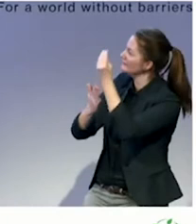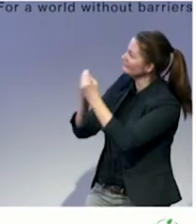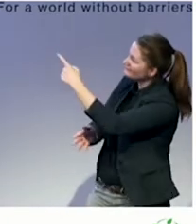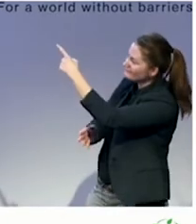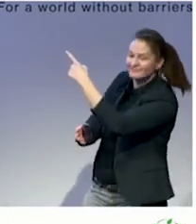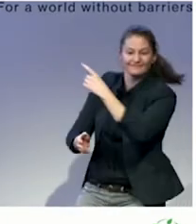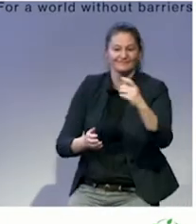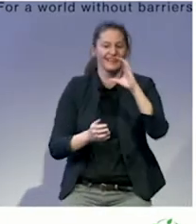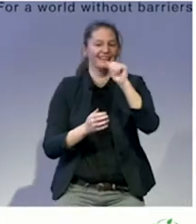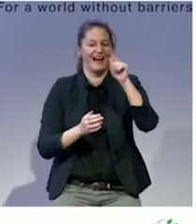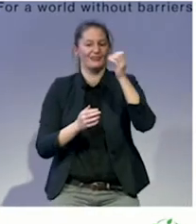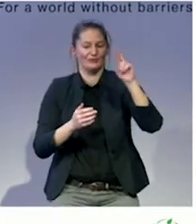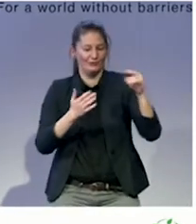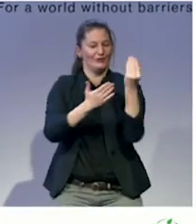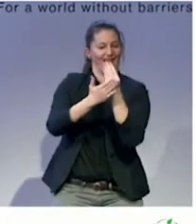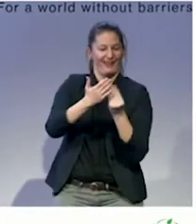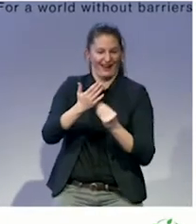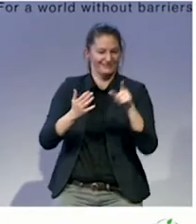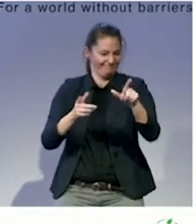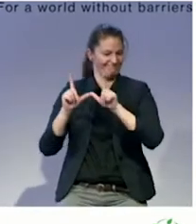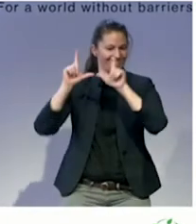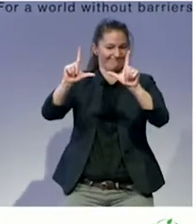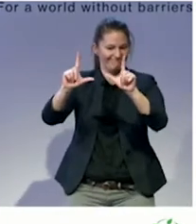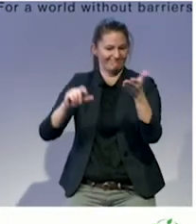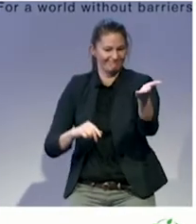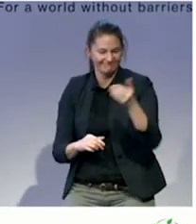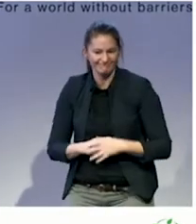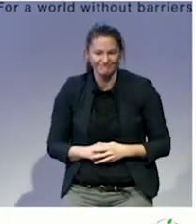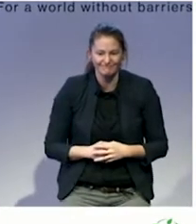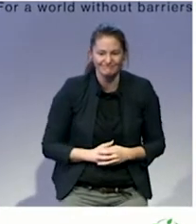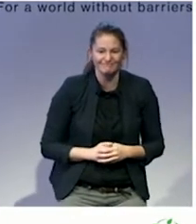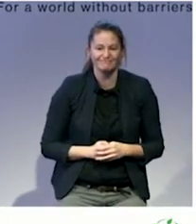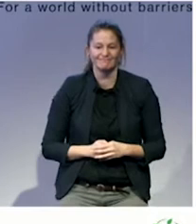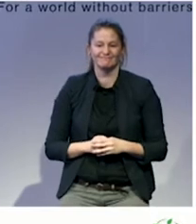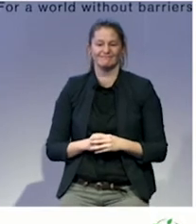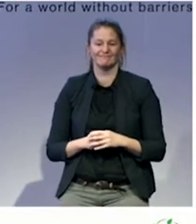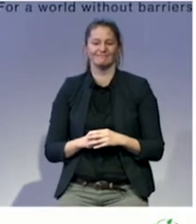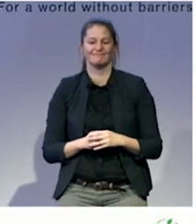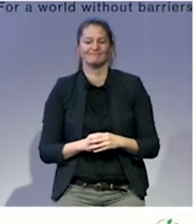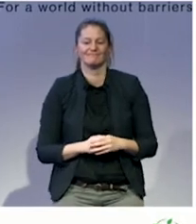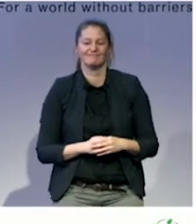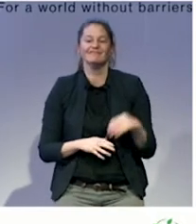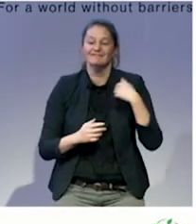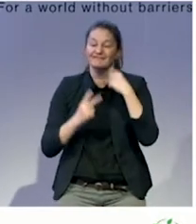It's one of my favorite things I always show. You look at this. This is a school house. It's winter time.